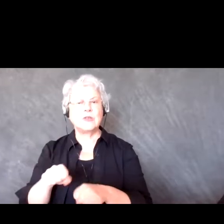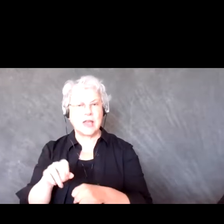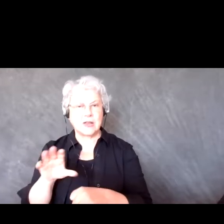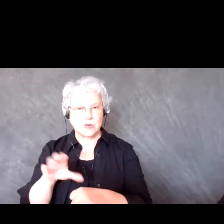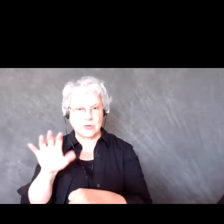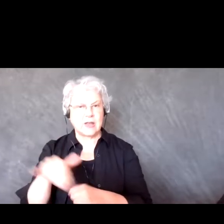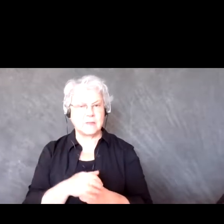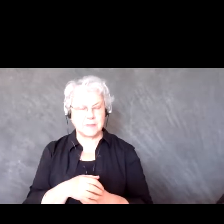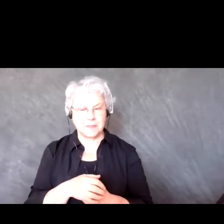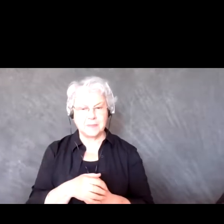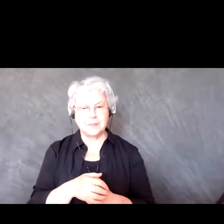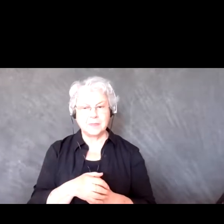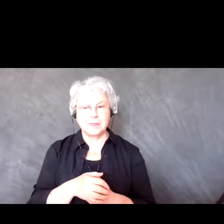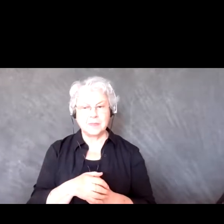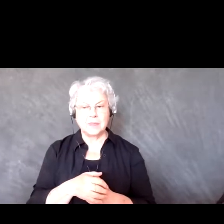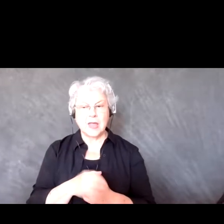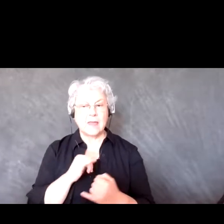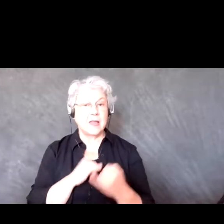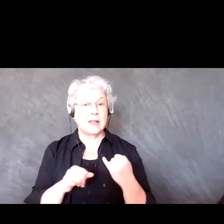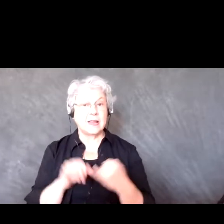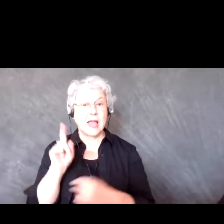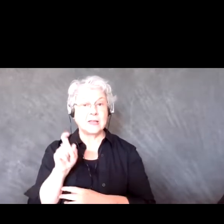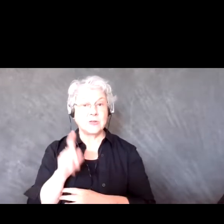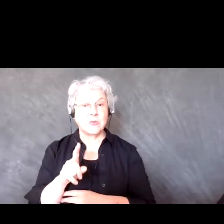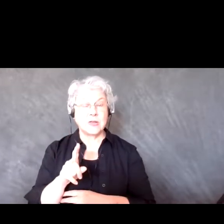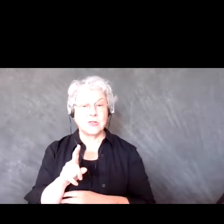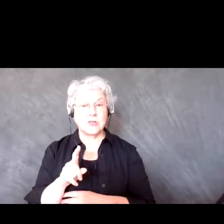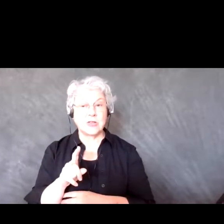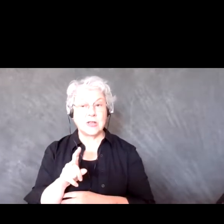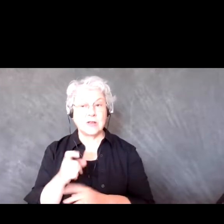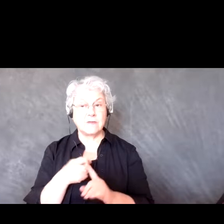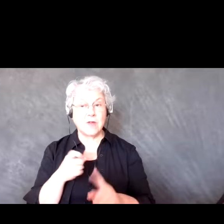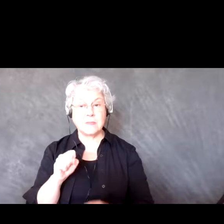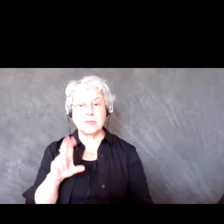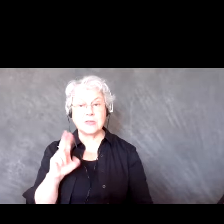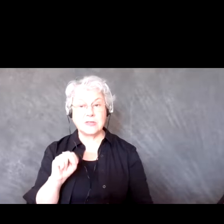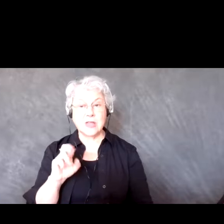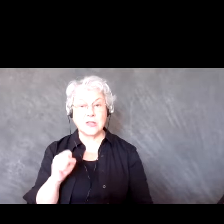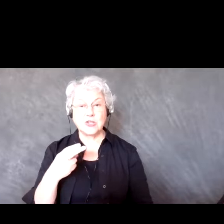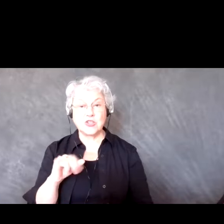And last question from Sunshine, what if you're on a call with different time zones?